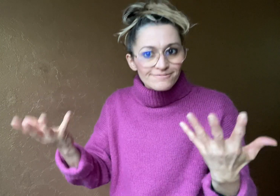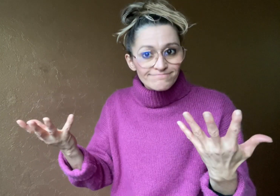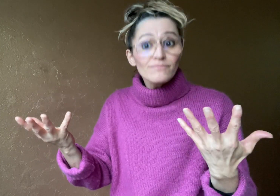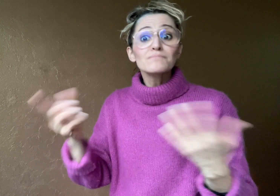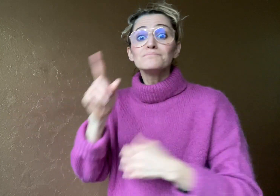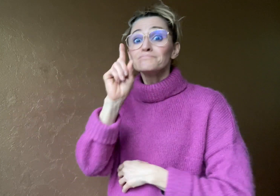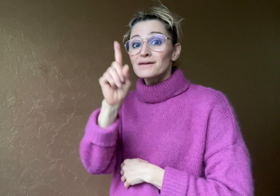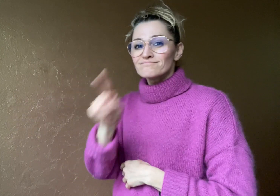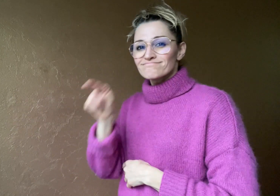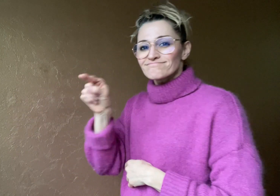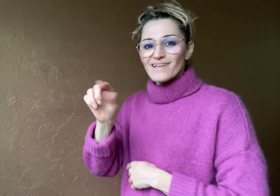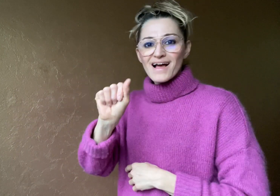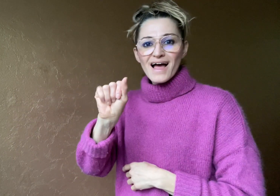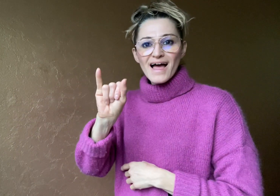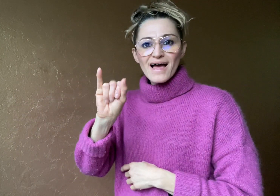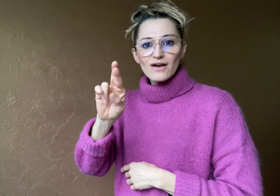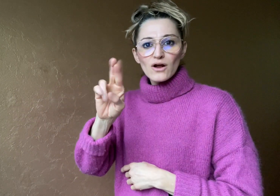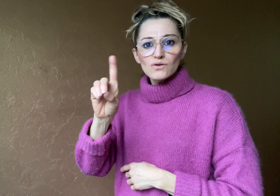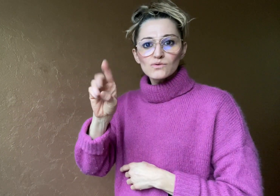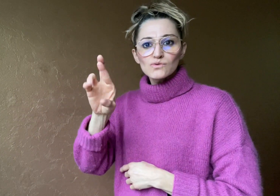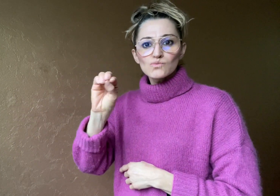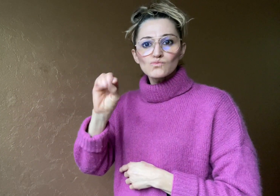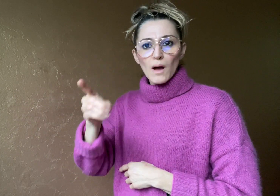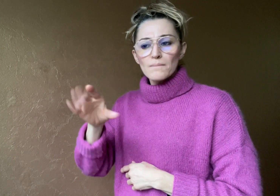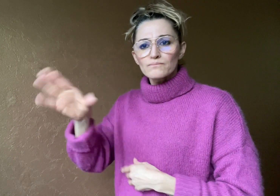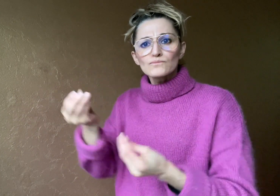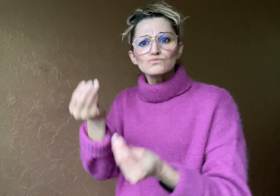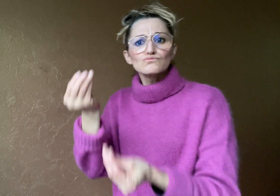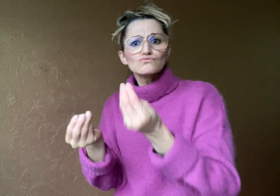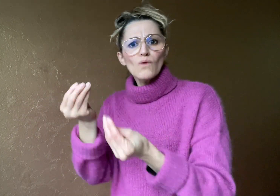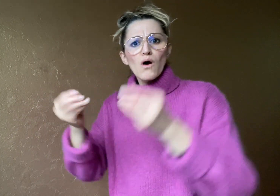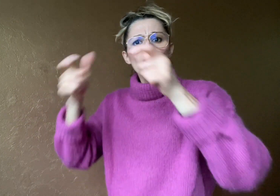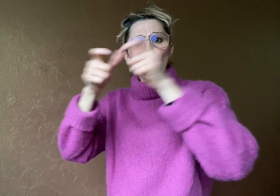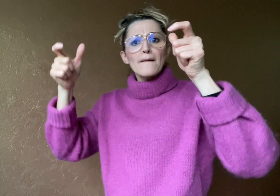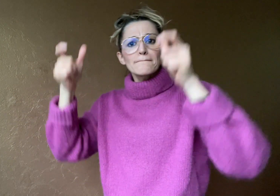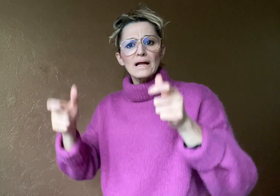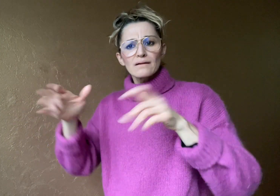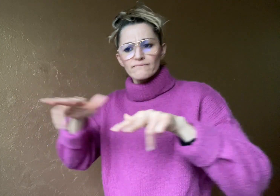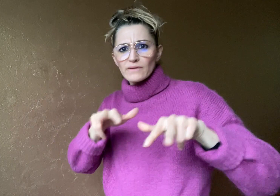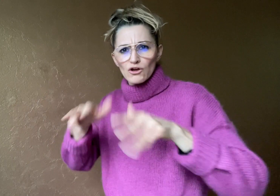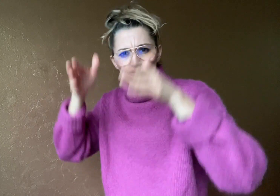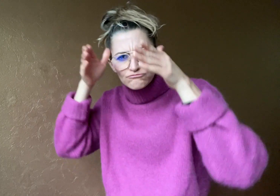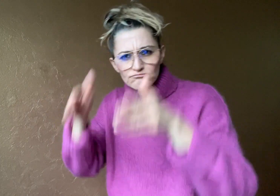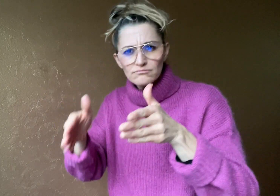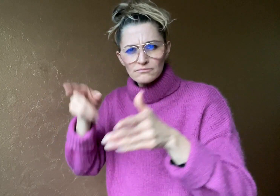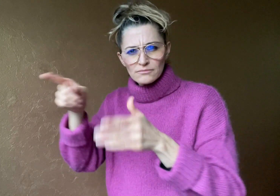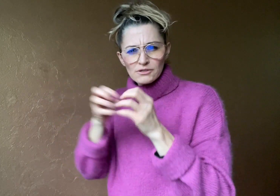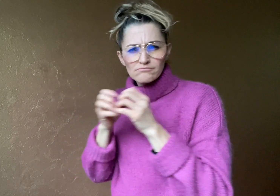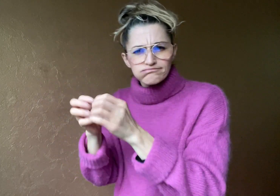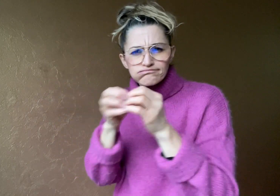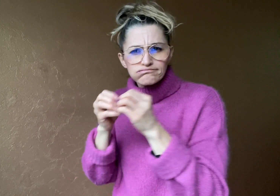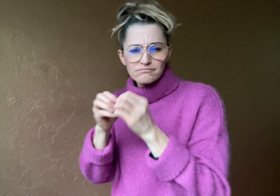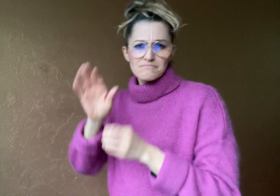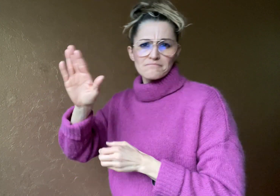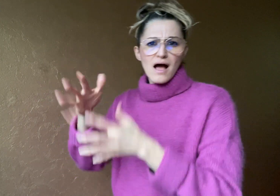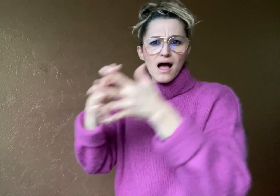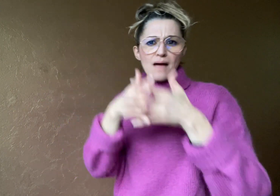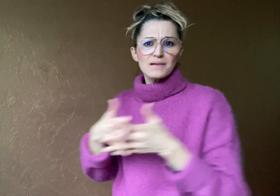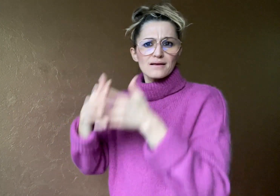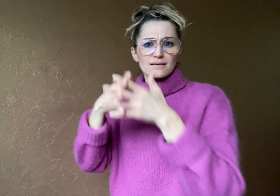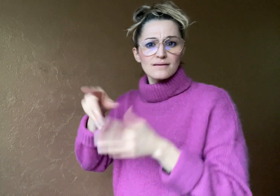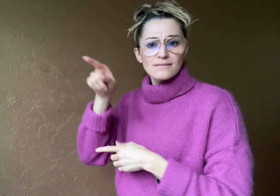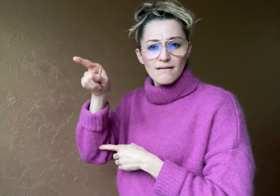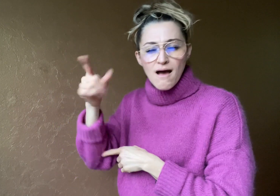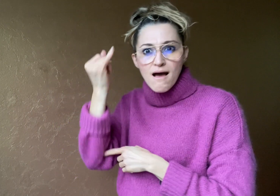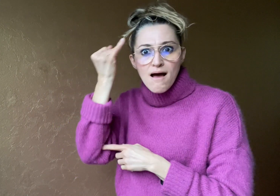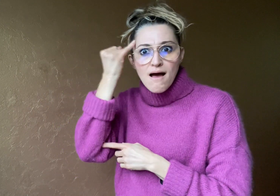AirDrop Gaming, a United States video game development company,